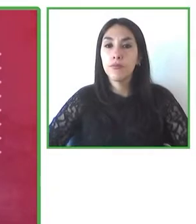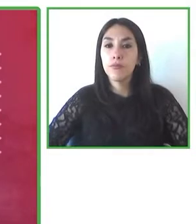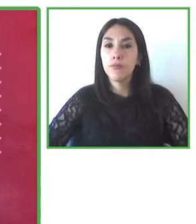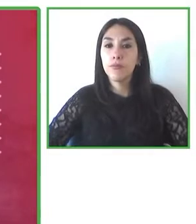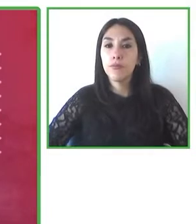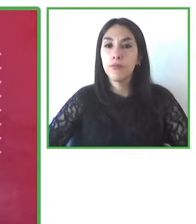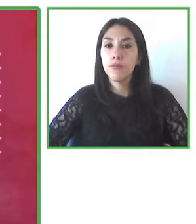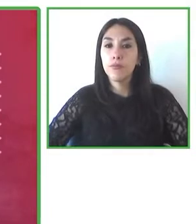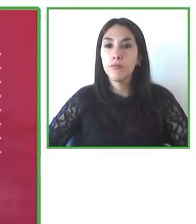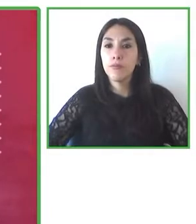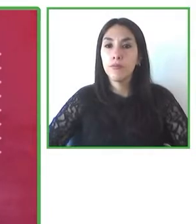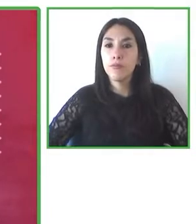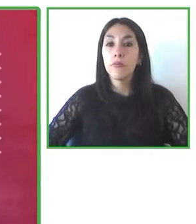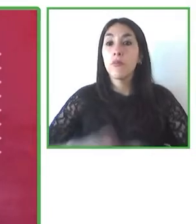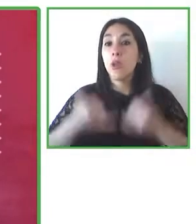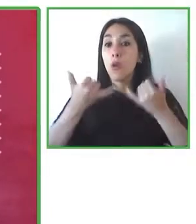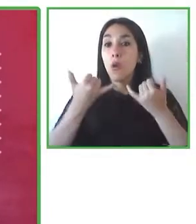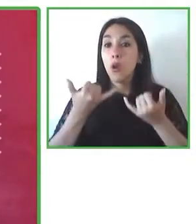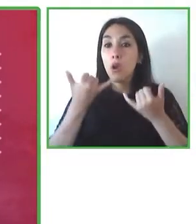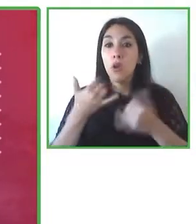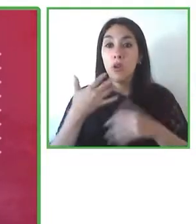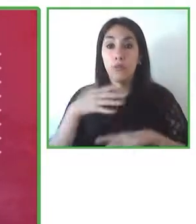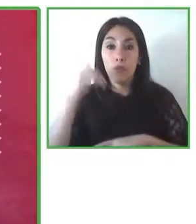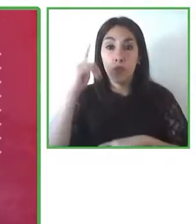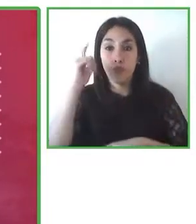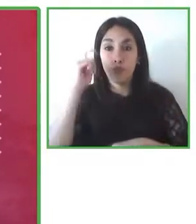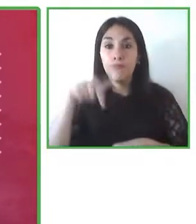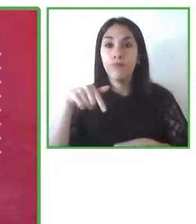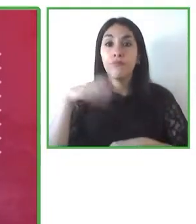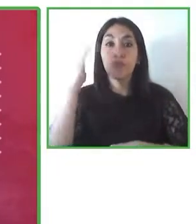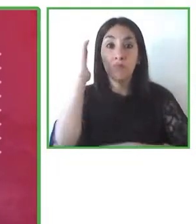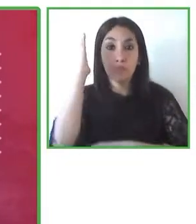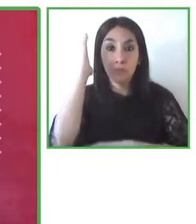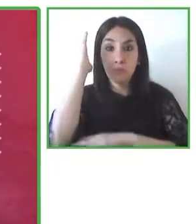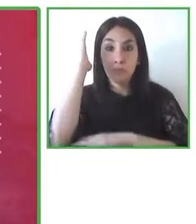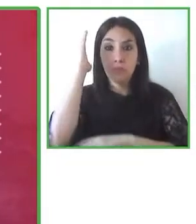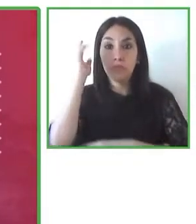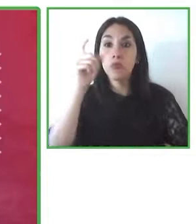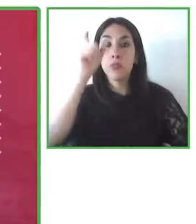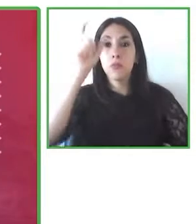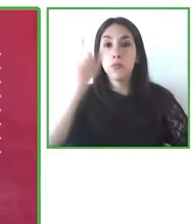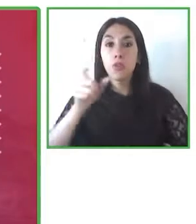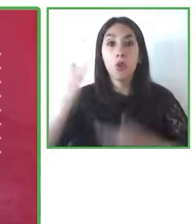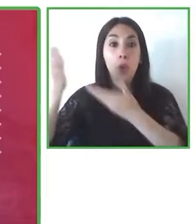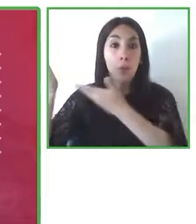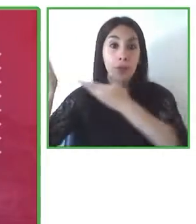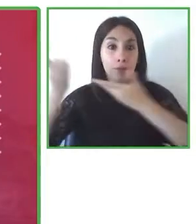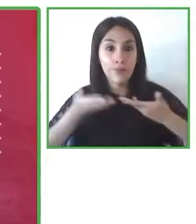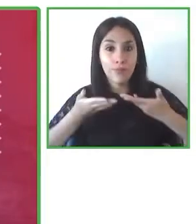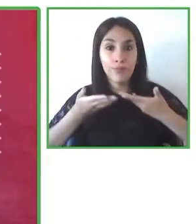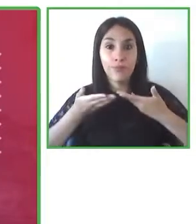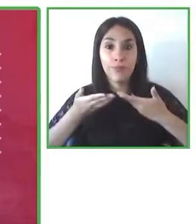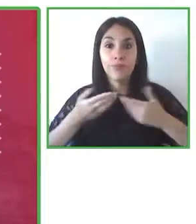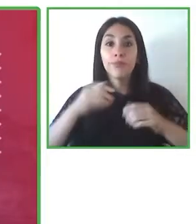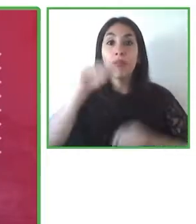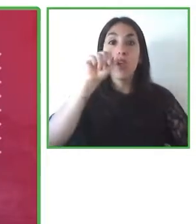And now we are going to start with our panel with our first guest she is Alexandra Nothnagel